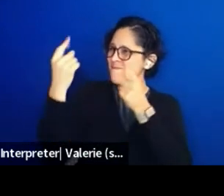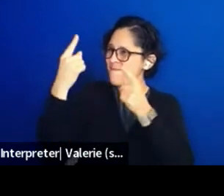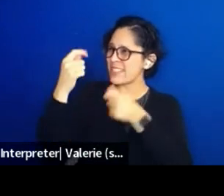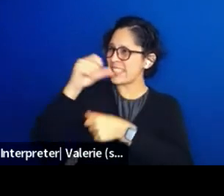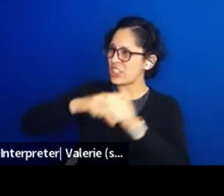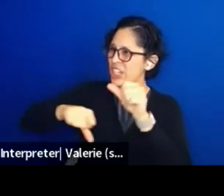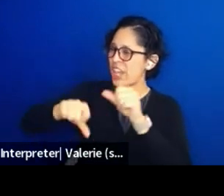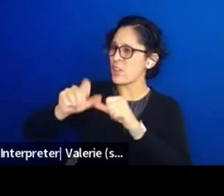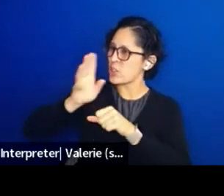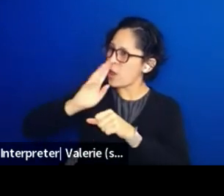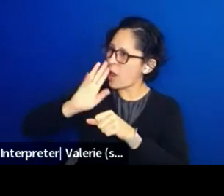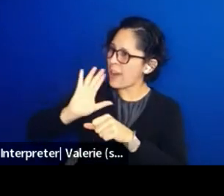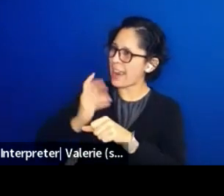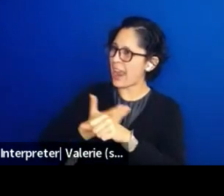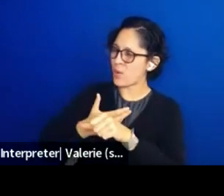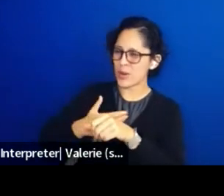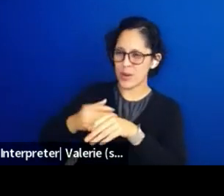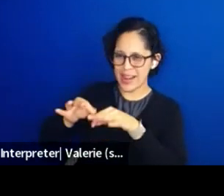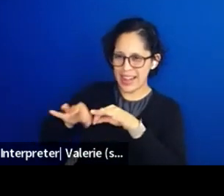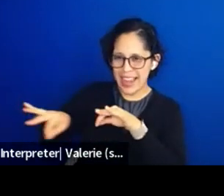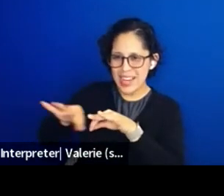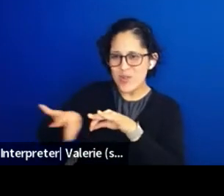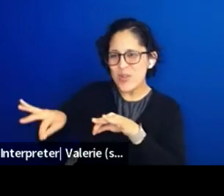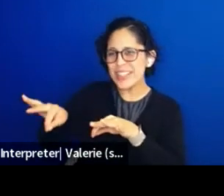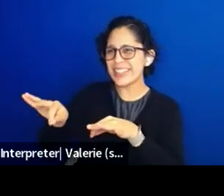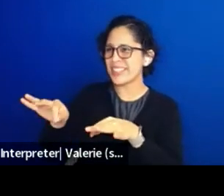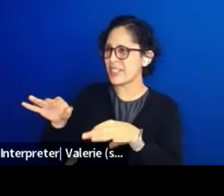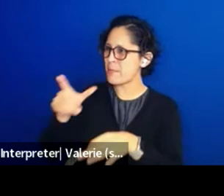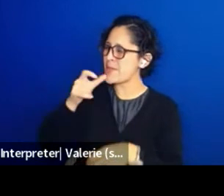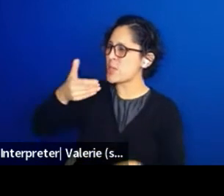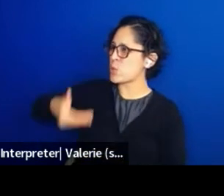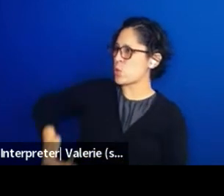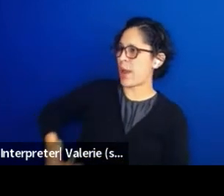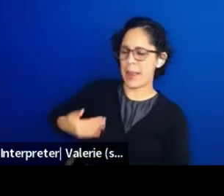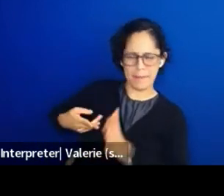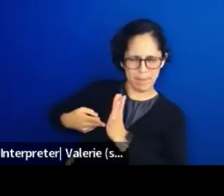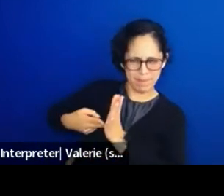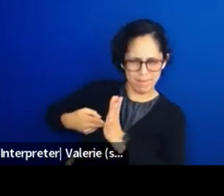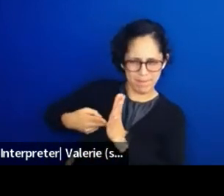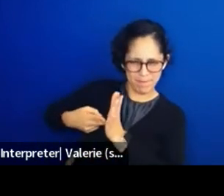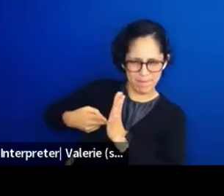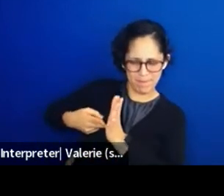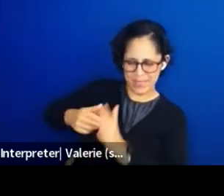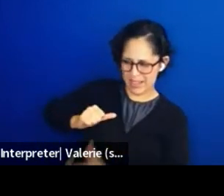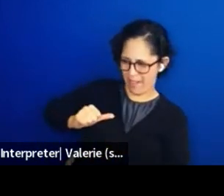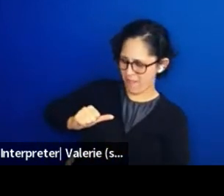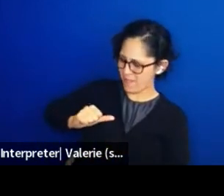We can be who we are. We can be ourselves and see our kids in this way